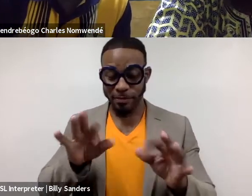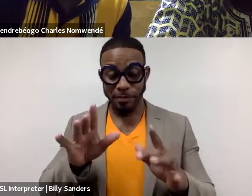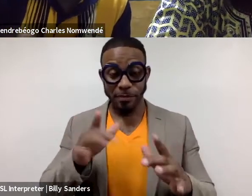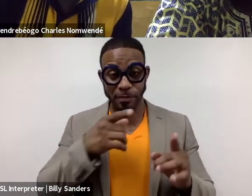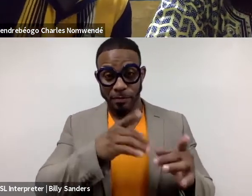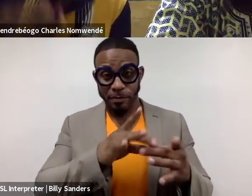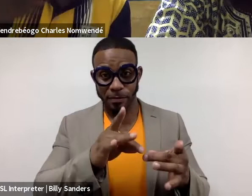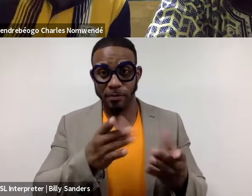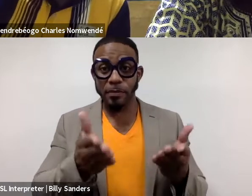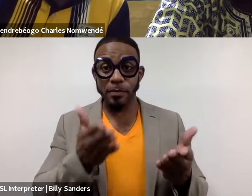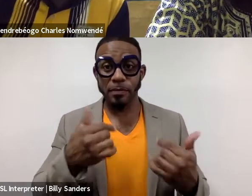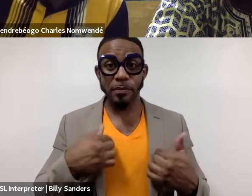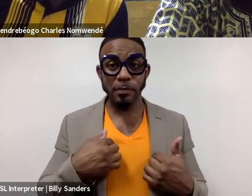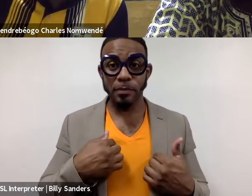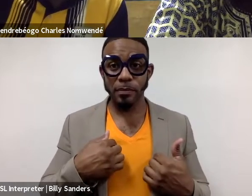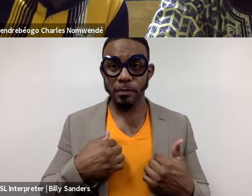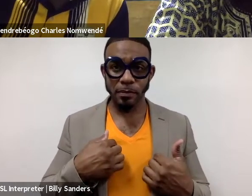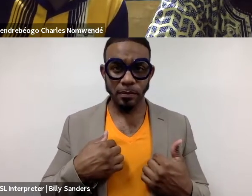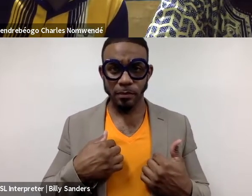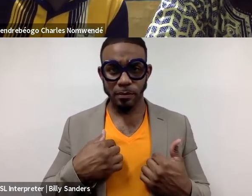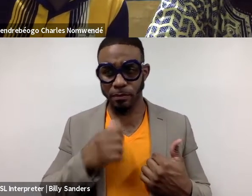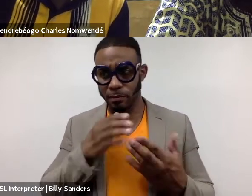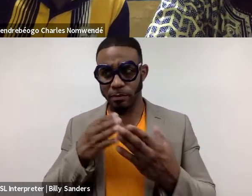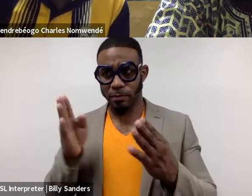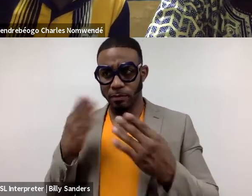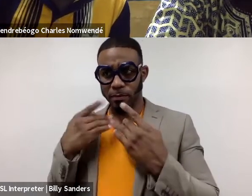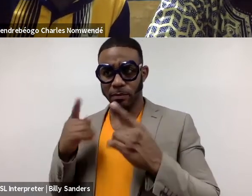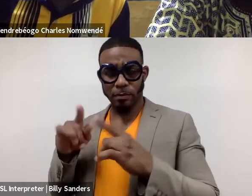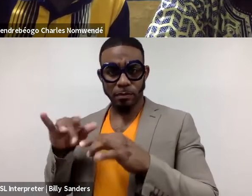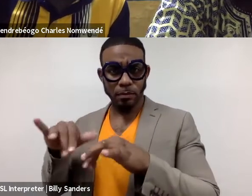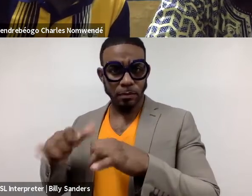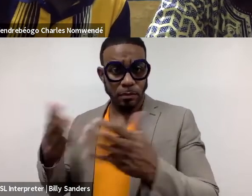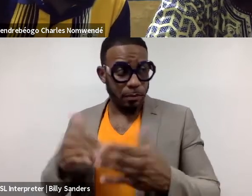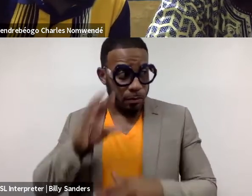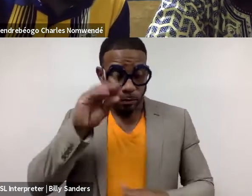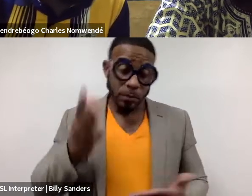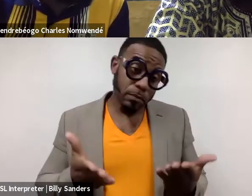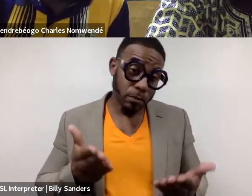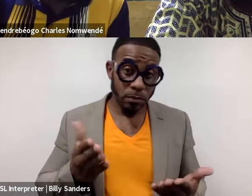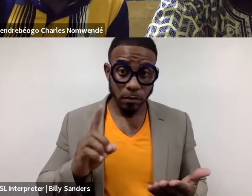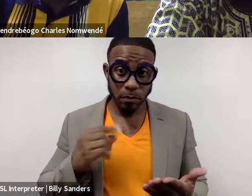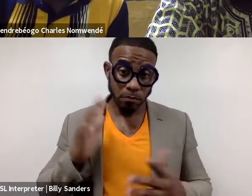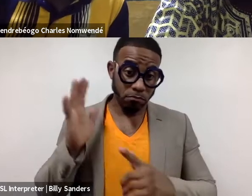"Maybe I am not in Czech Republic, in Switzerland, but here in Africa, maybe it's only in Burkina Faso